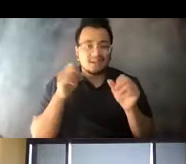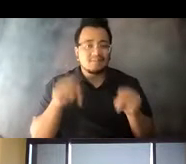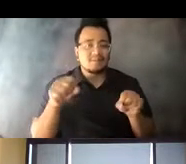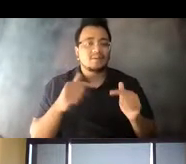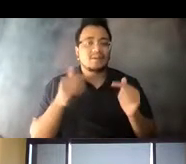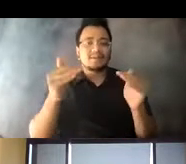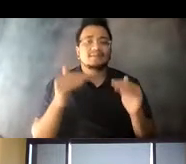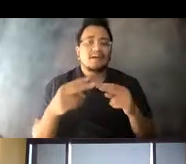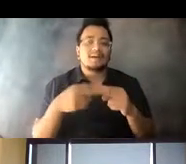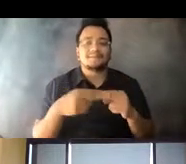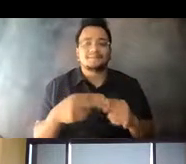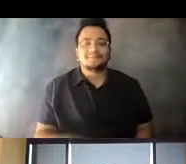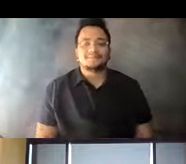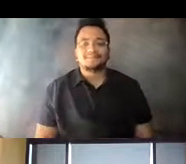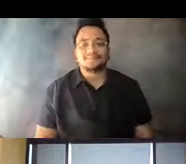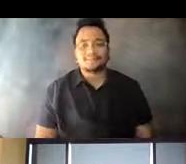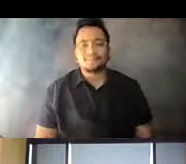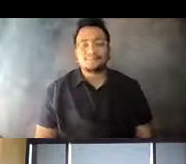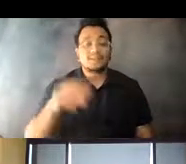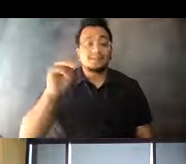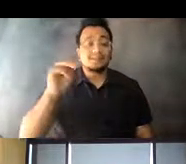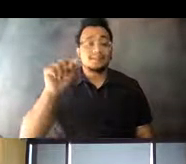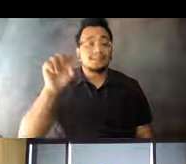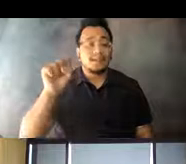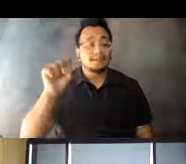14:41:02 At MTS, we had some success trauma, which to build.